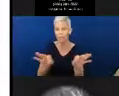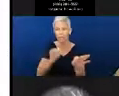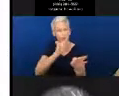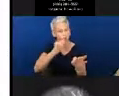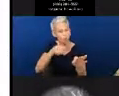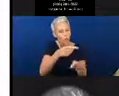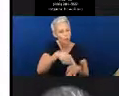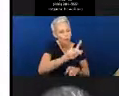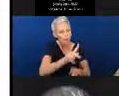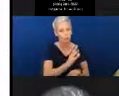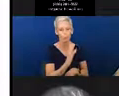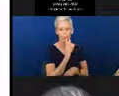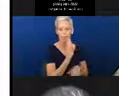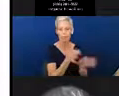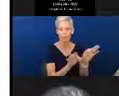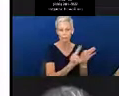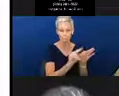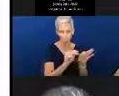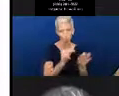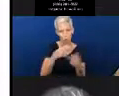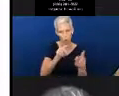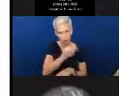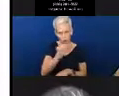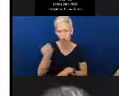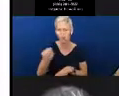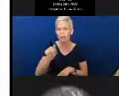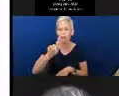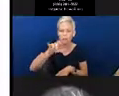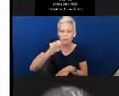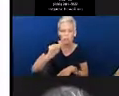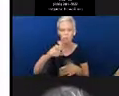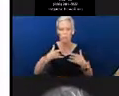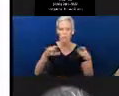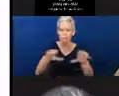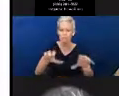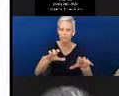That there are tips and activities that can enhance this development regardless of the